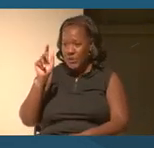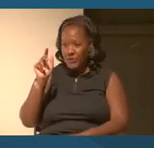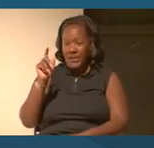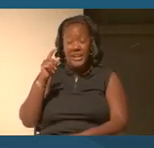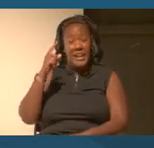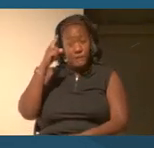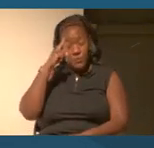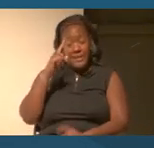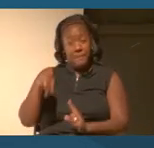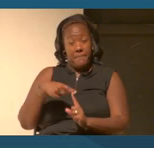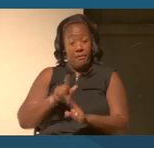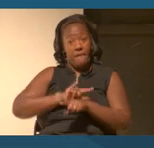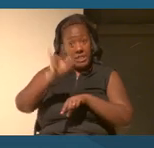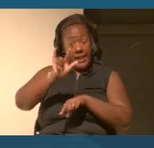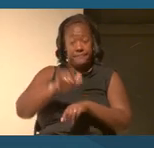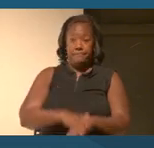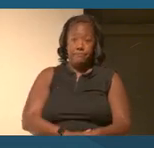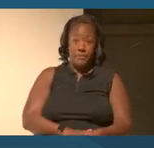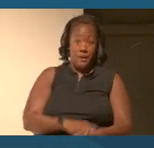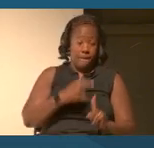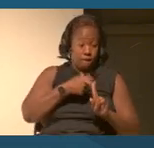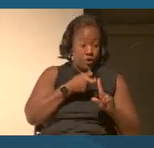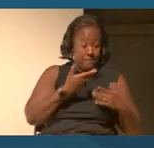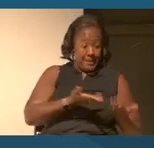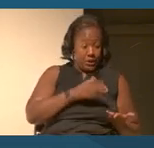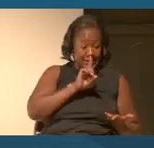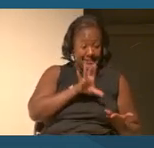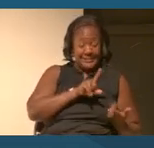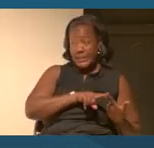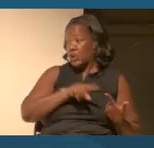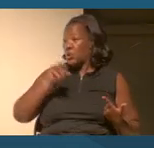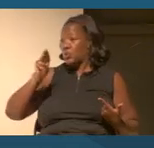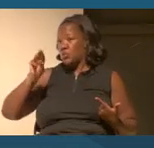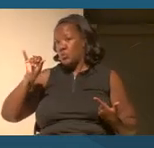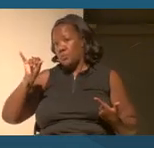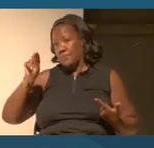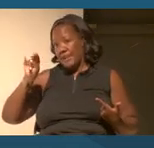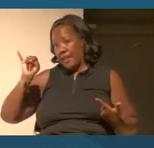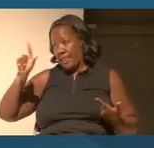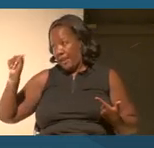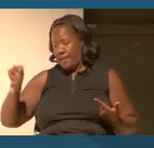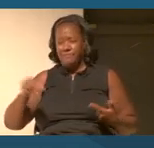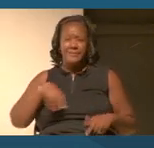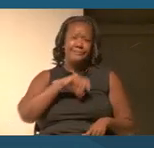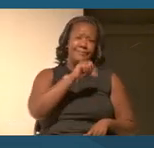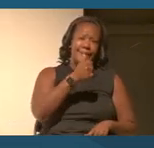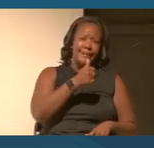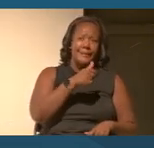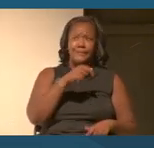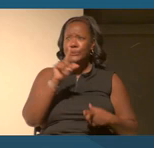from here to Manila ten, 20 hours easily.